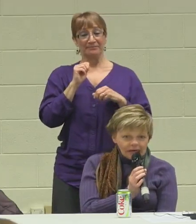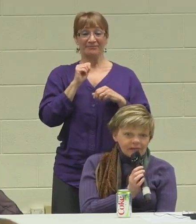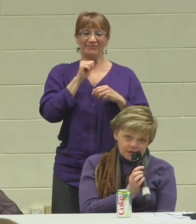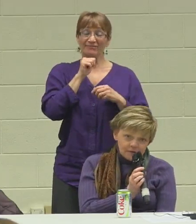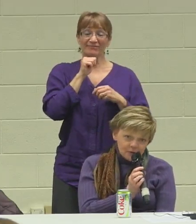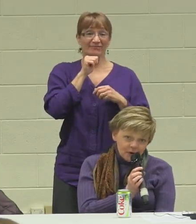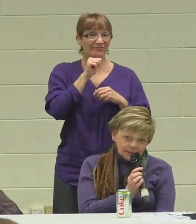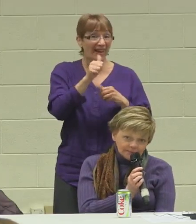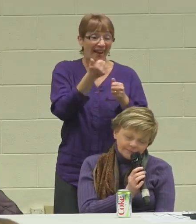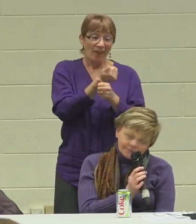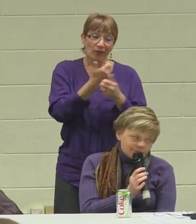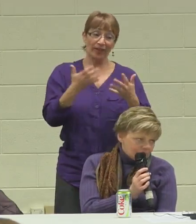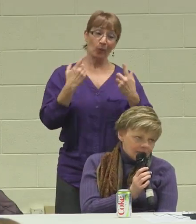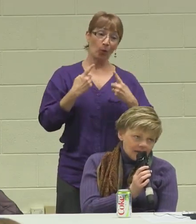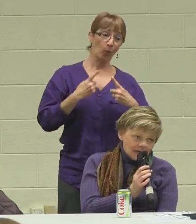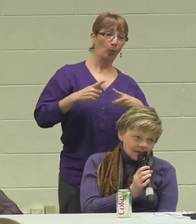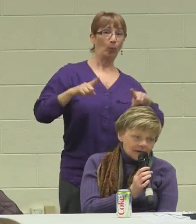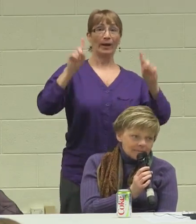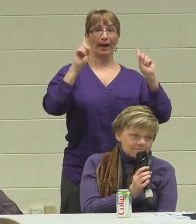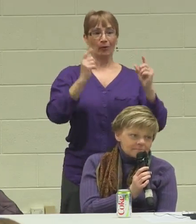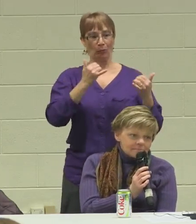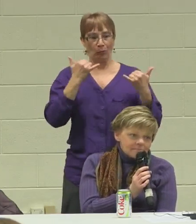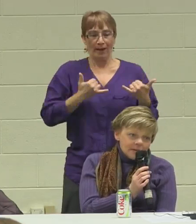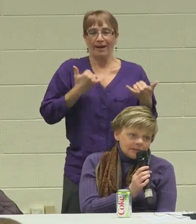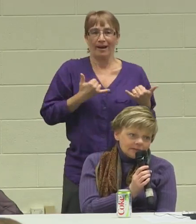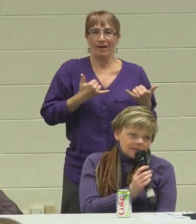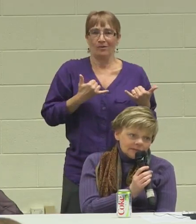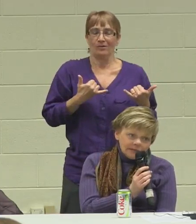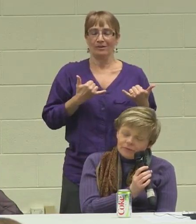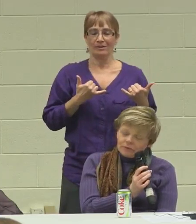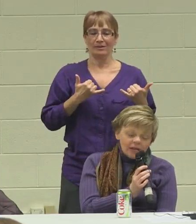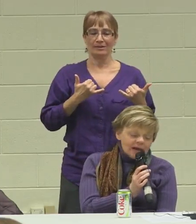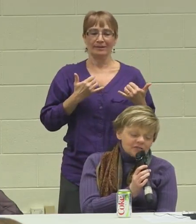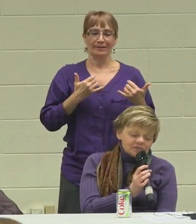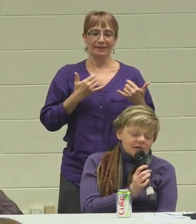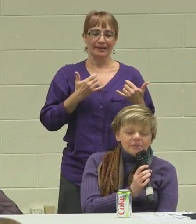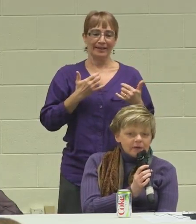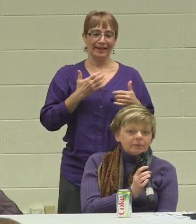at the time you want it. And relying just on the people,